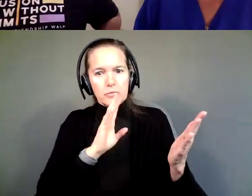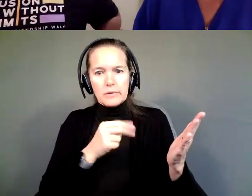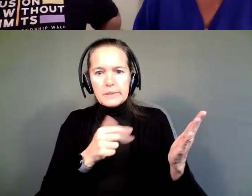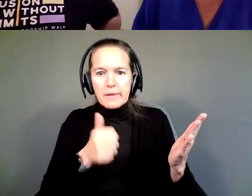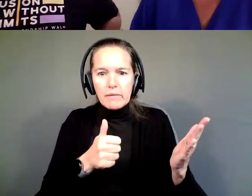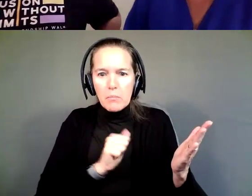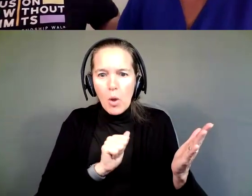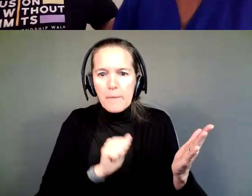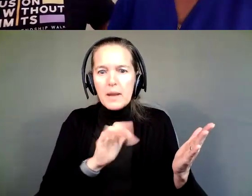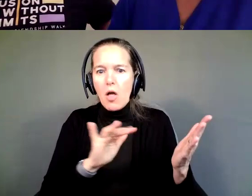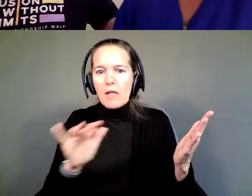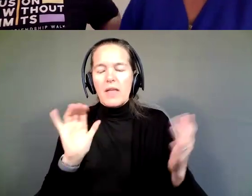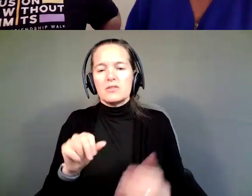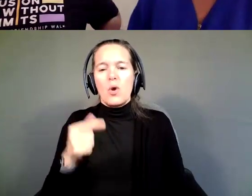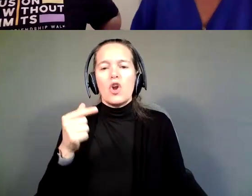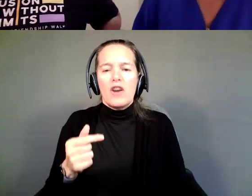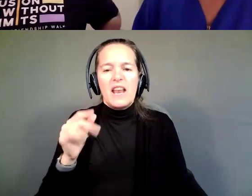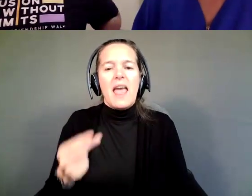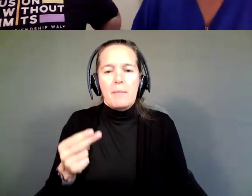I would definitely suggest Griffin Hammis, for sure.